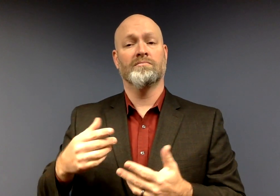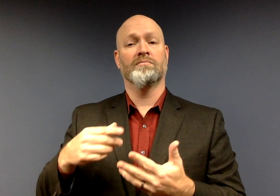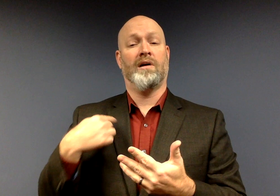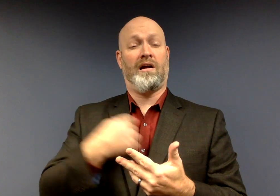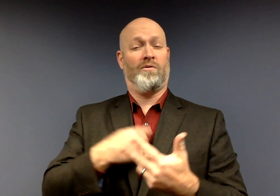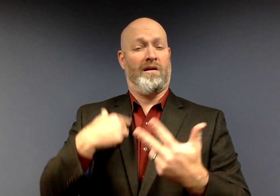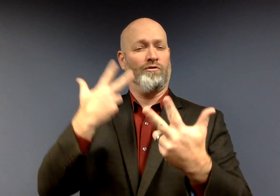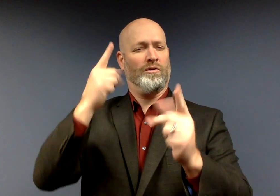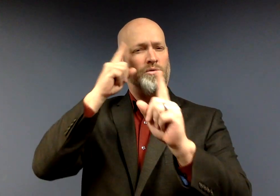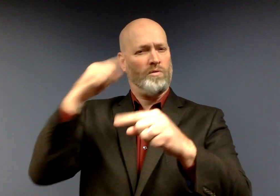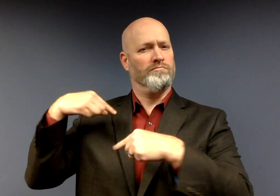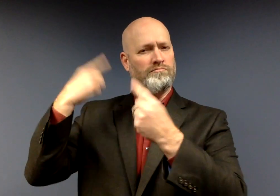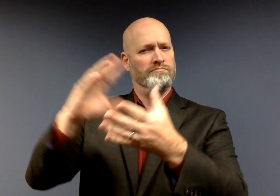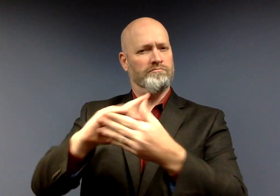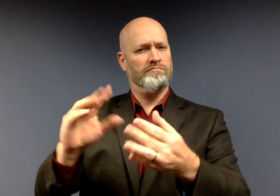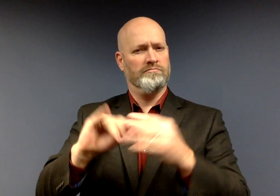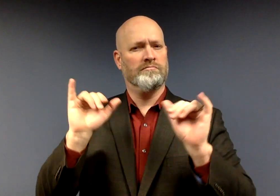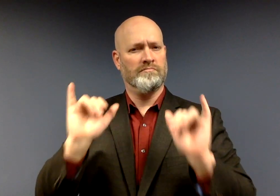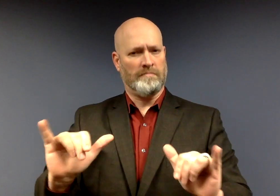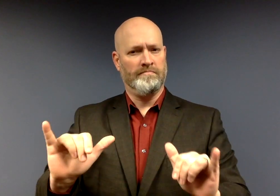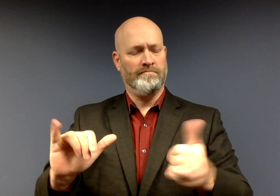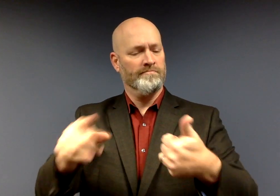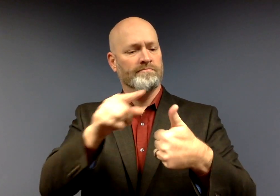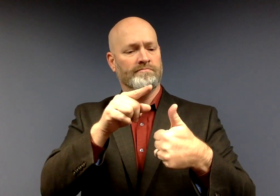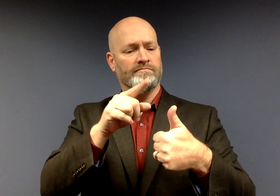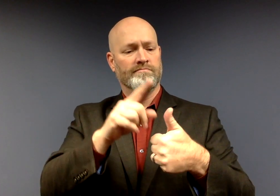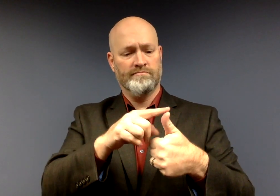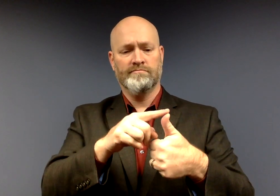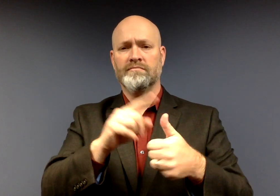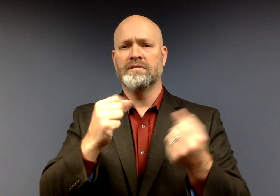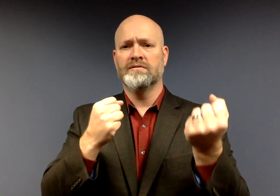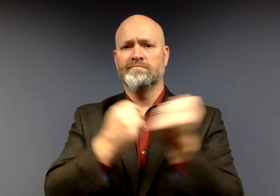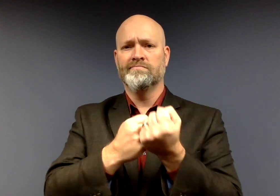Our office has three priorities, which still remain the same.